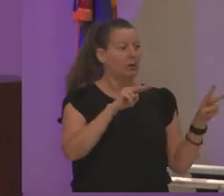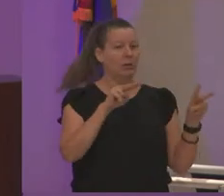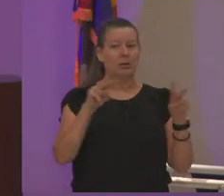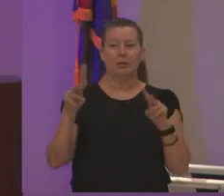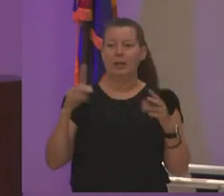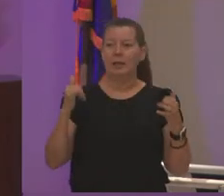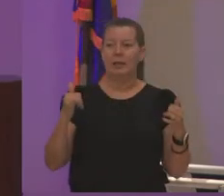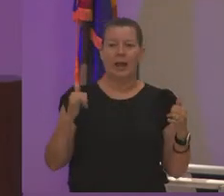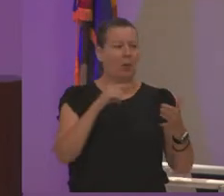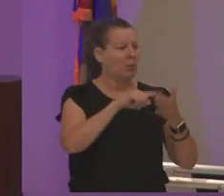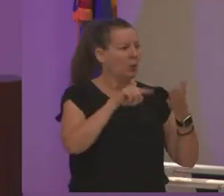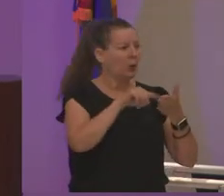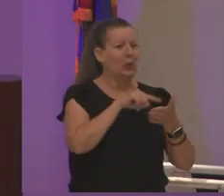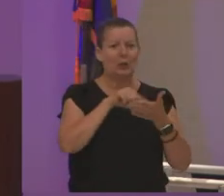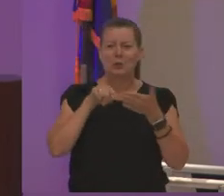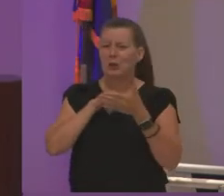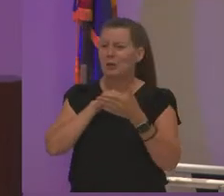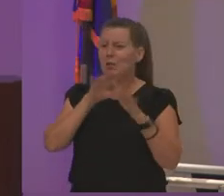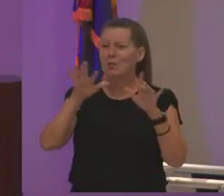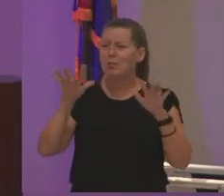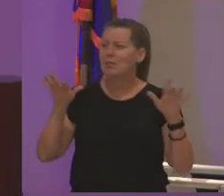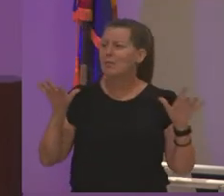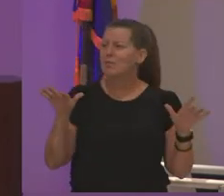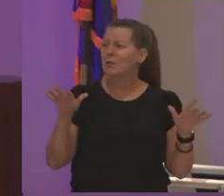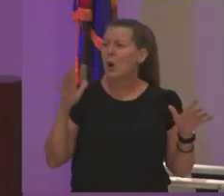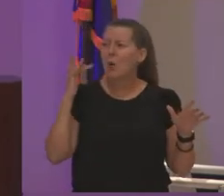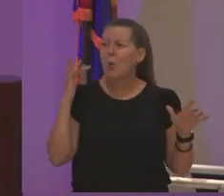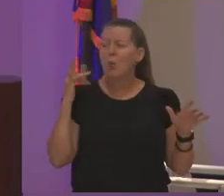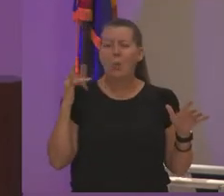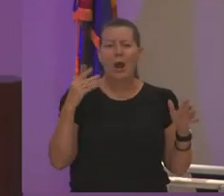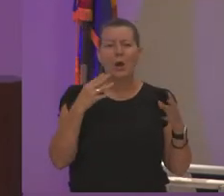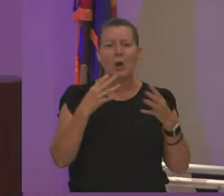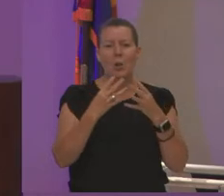want me to be critical let's lead critical i was like why are the walls green pam well i mean this